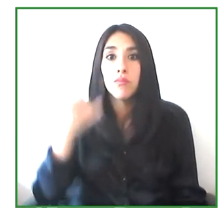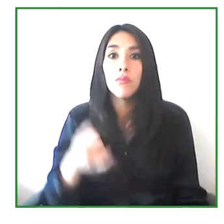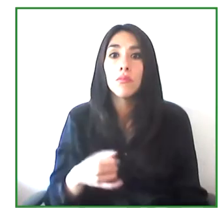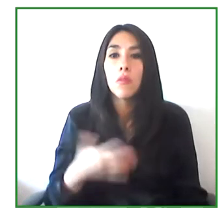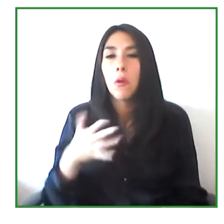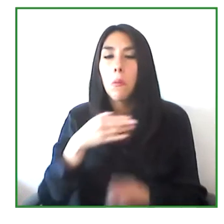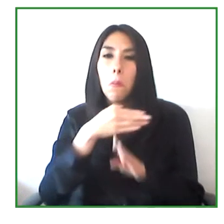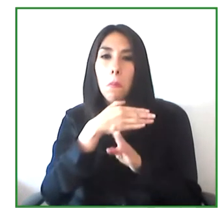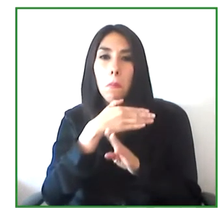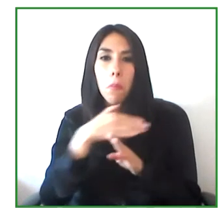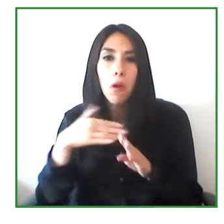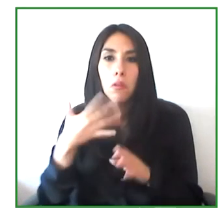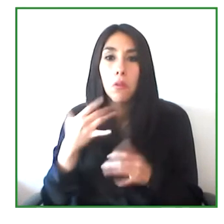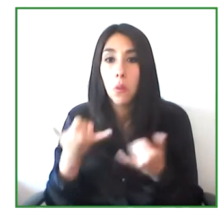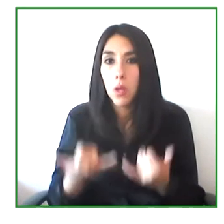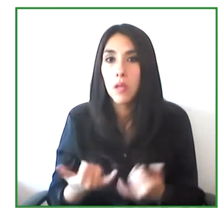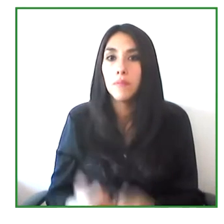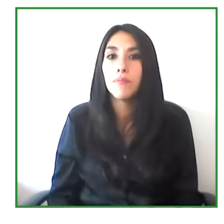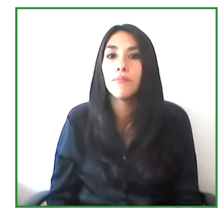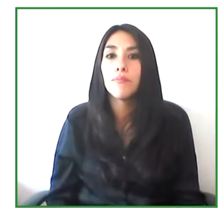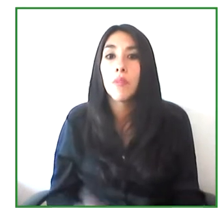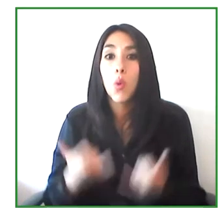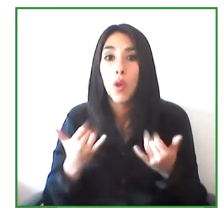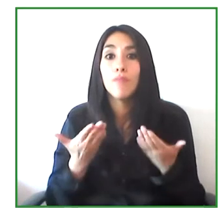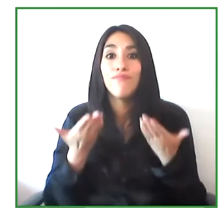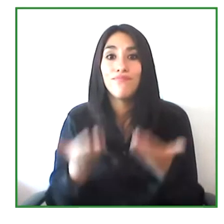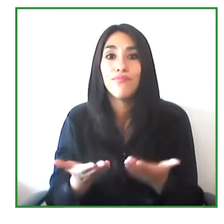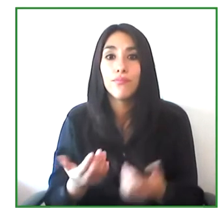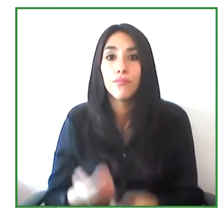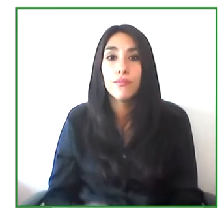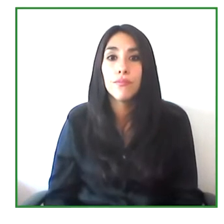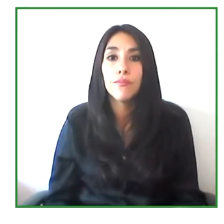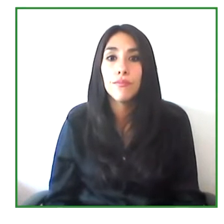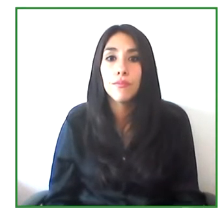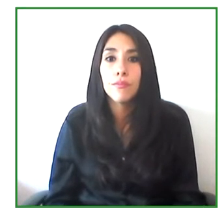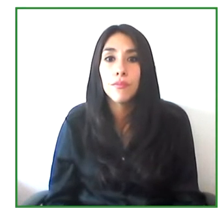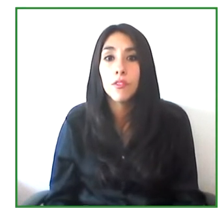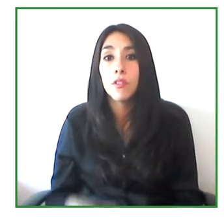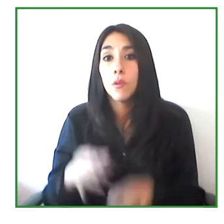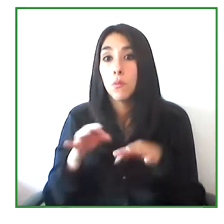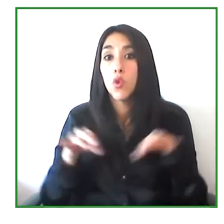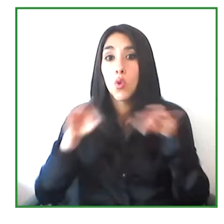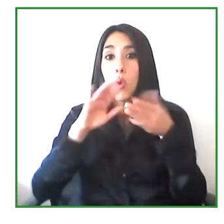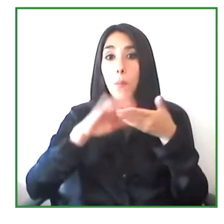We've been able to bridge this communications for the past ten years for the deaf community.